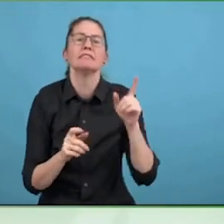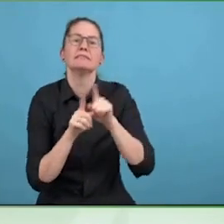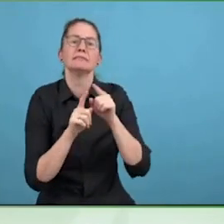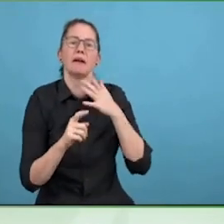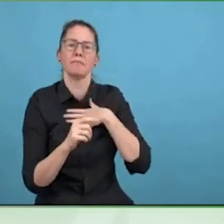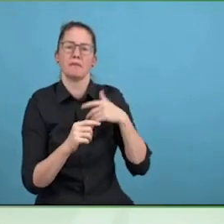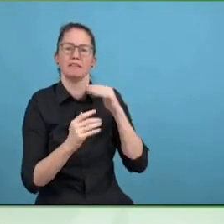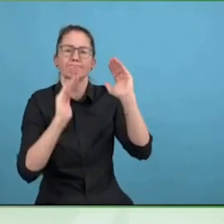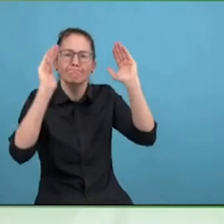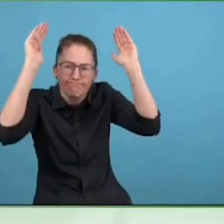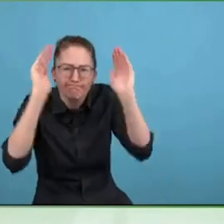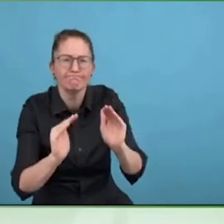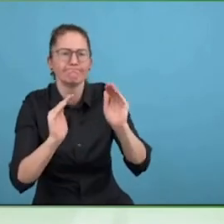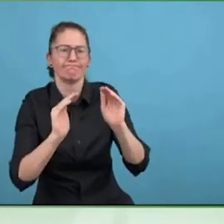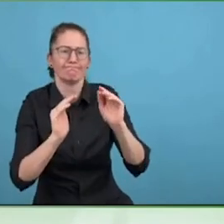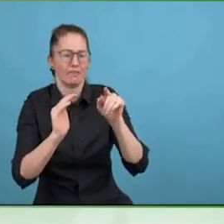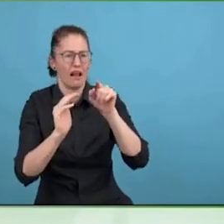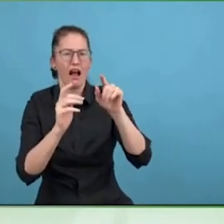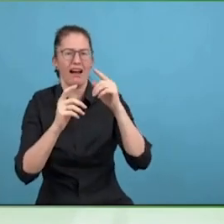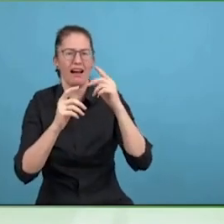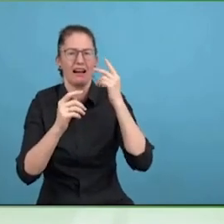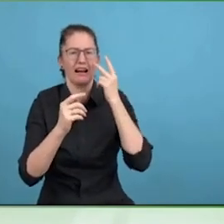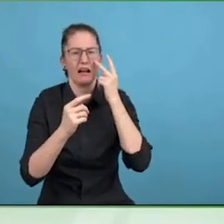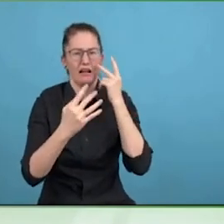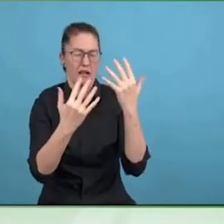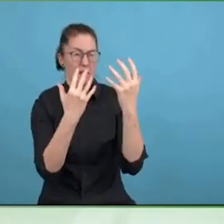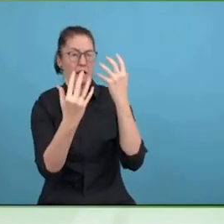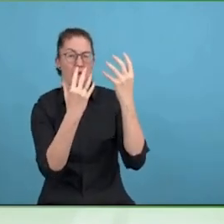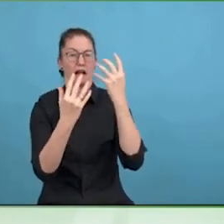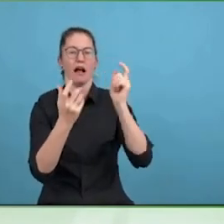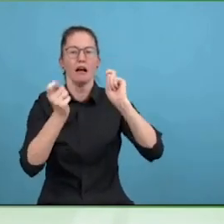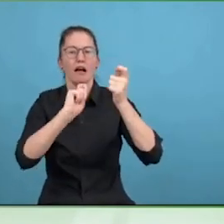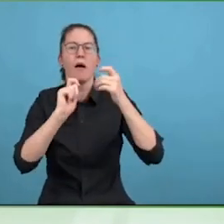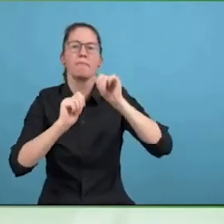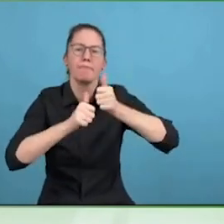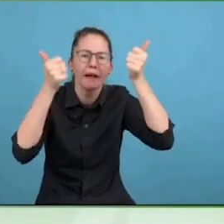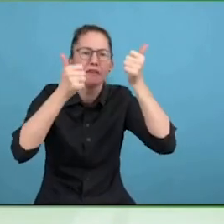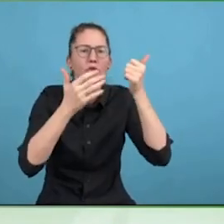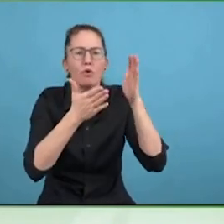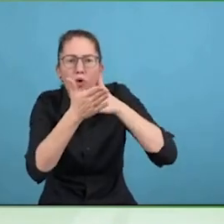We were looking at mitigating the risks of climate change through